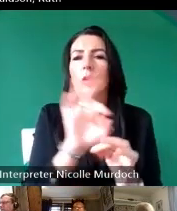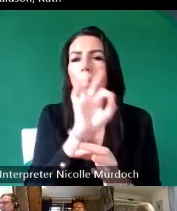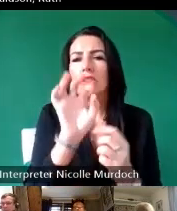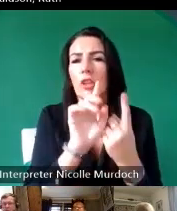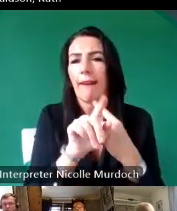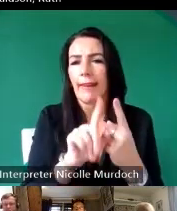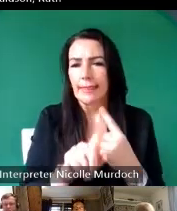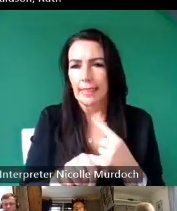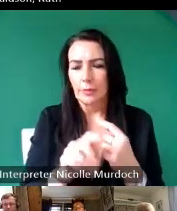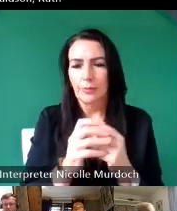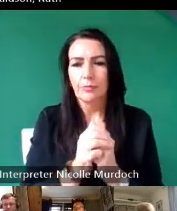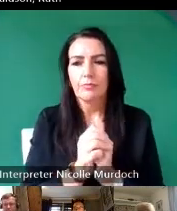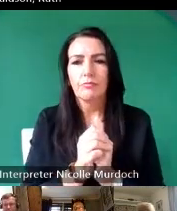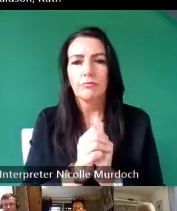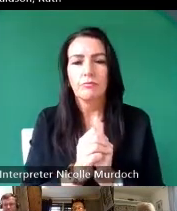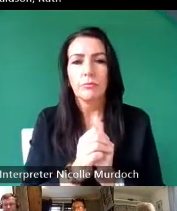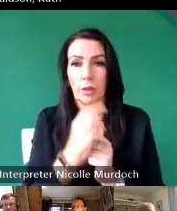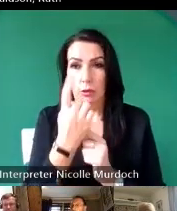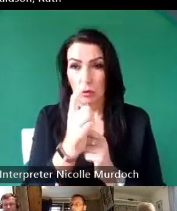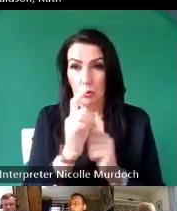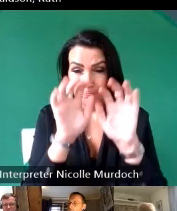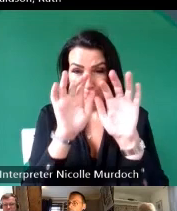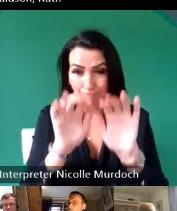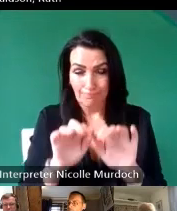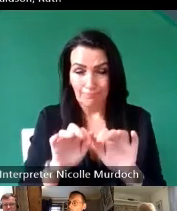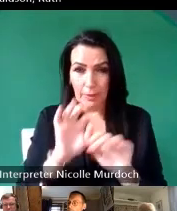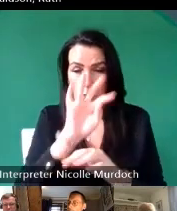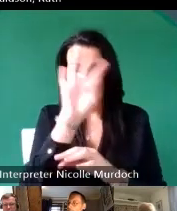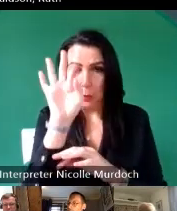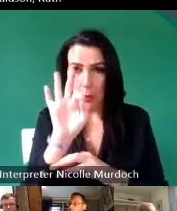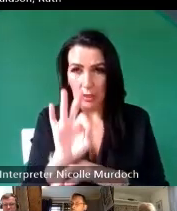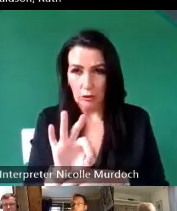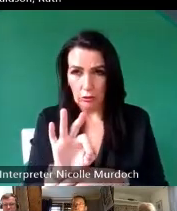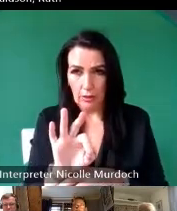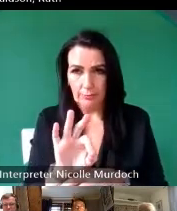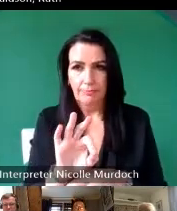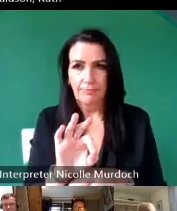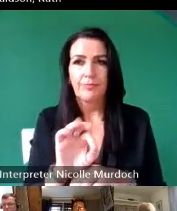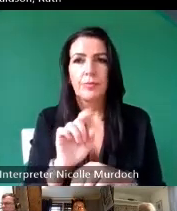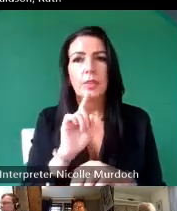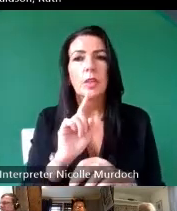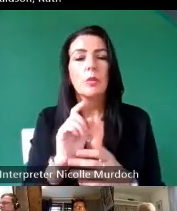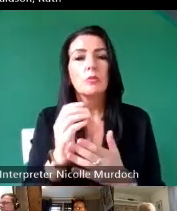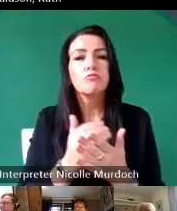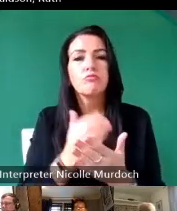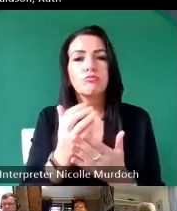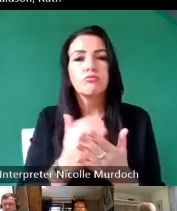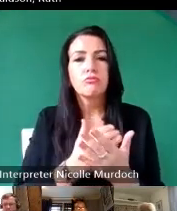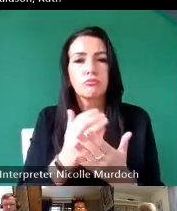progresses you type in a question and that will get colled into the brain of Slido and that's a